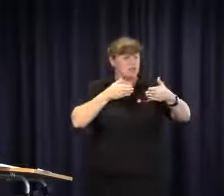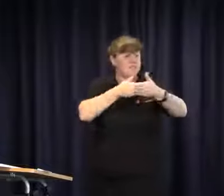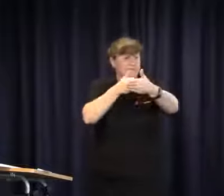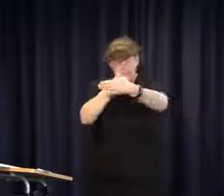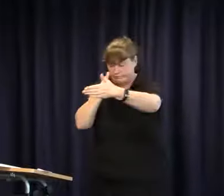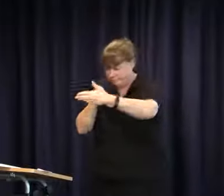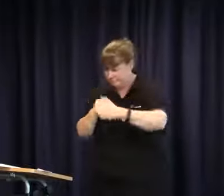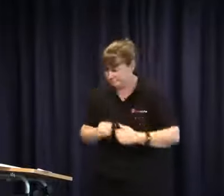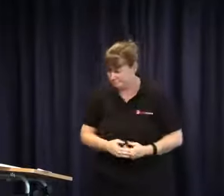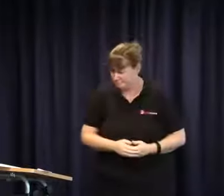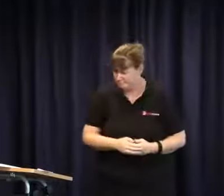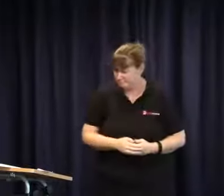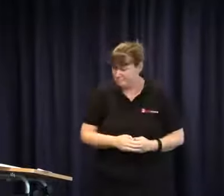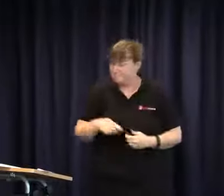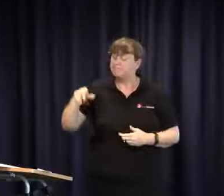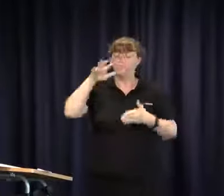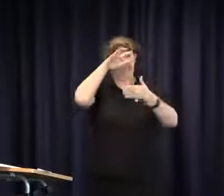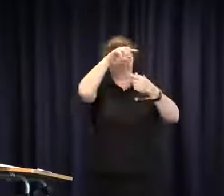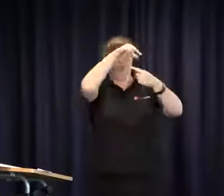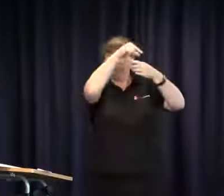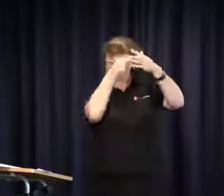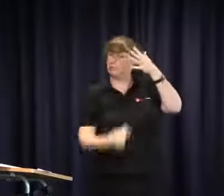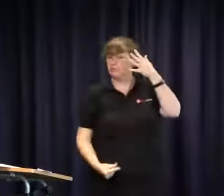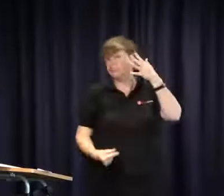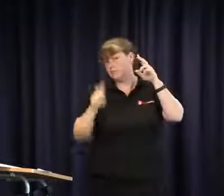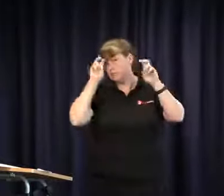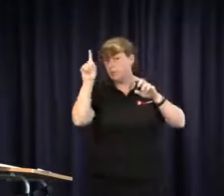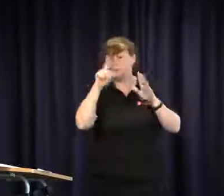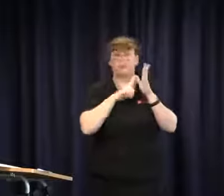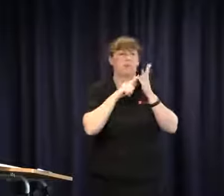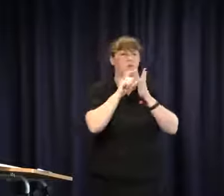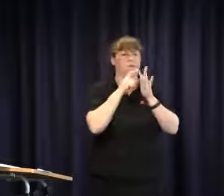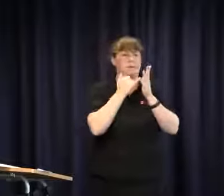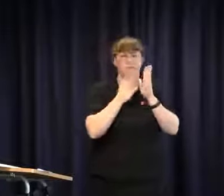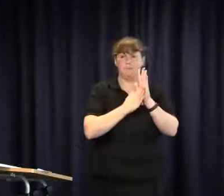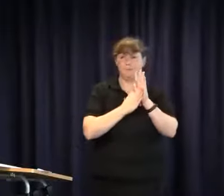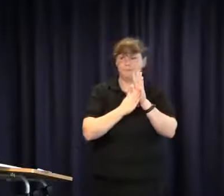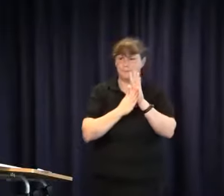and what schools will provide a service. Limited access to captioning if at all and all these